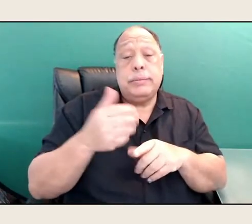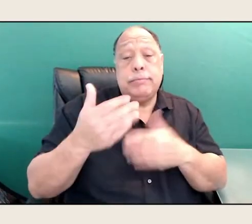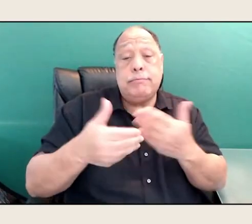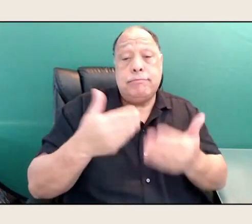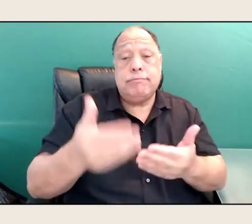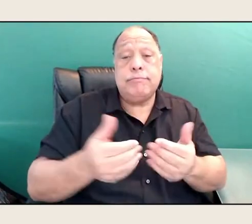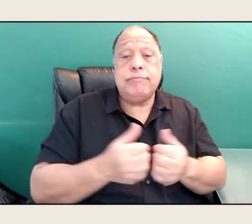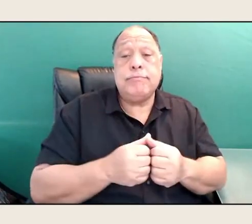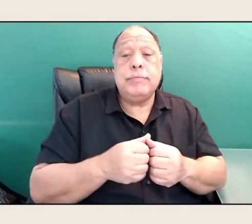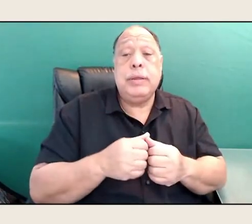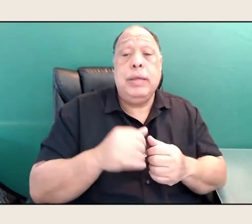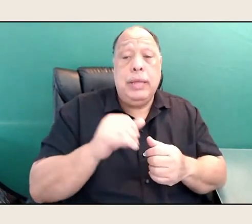It's a practice, and-- - I love,